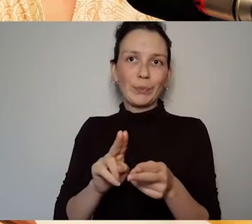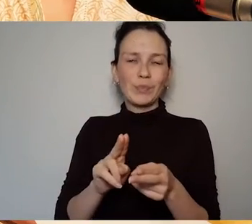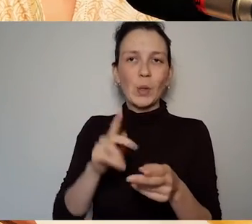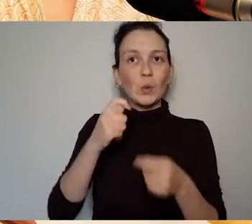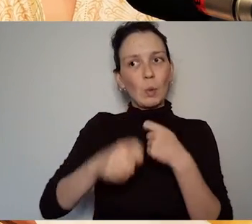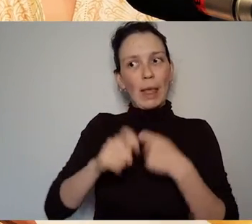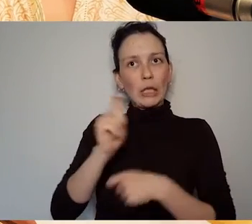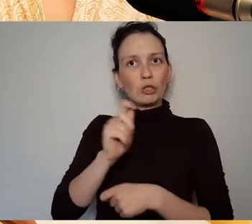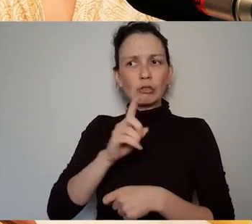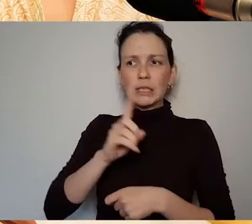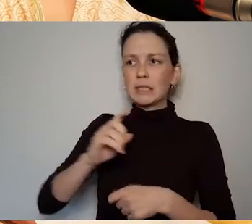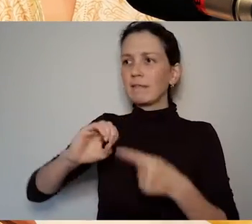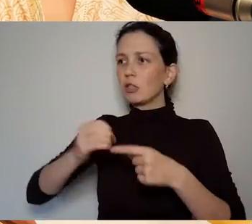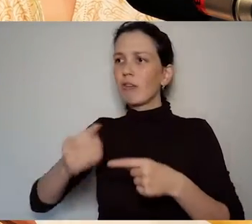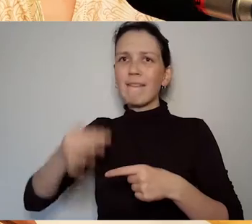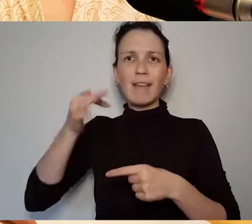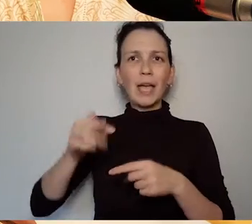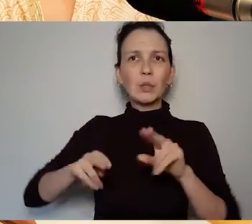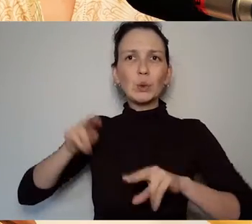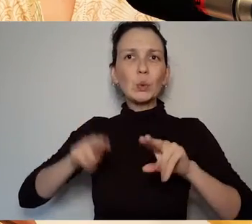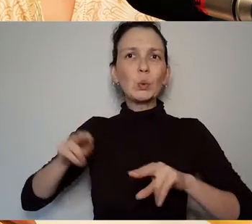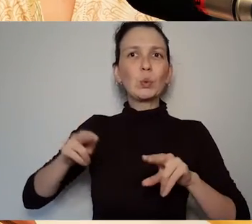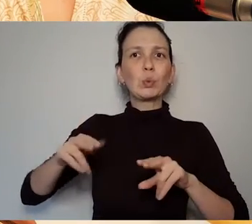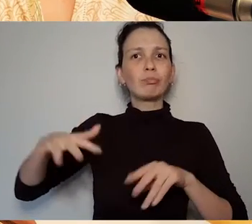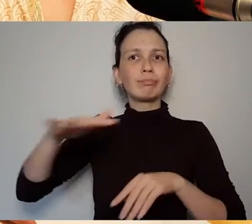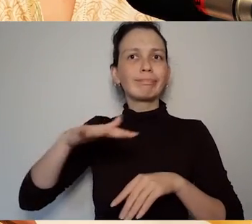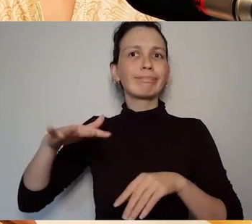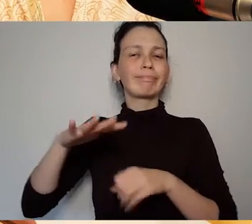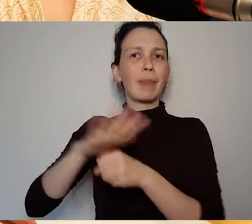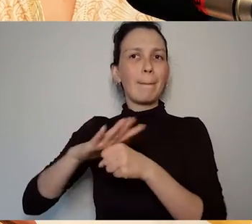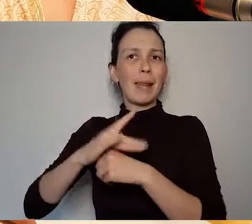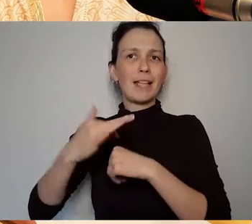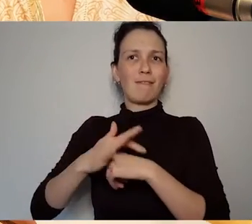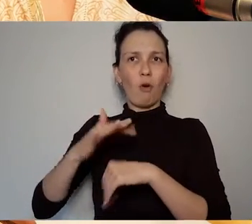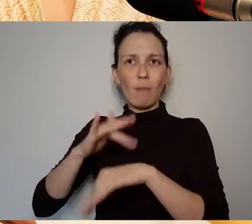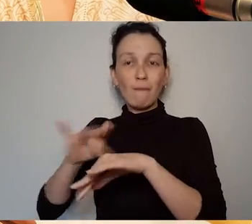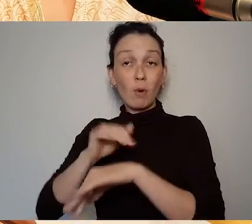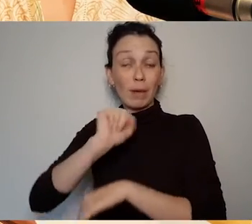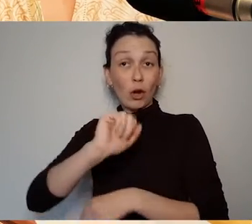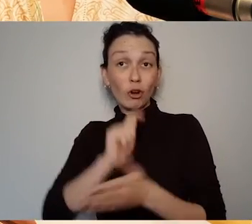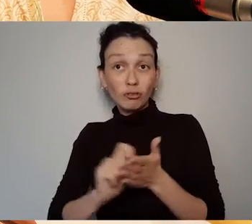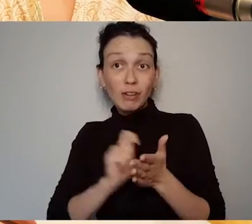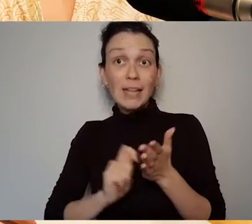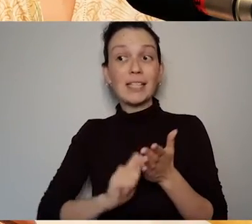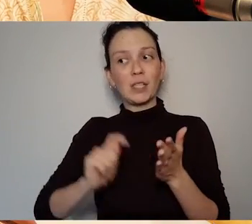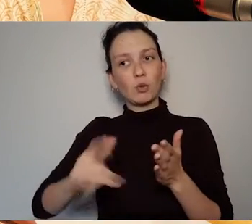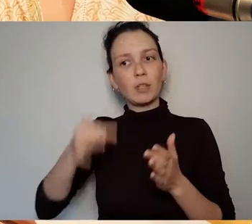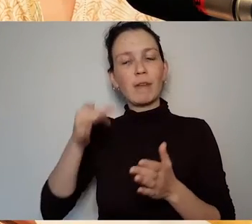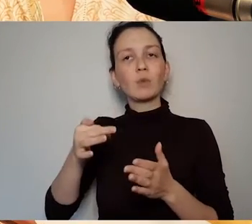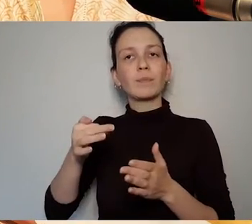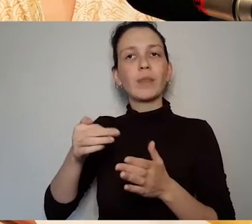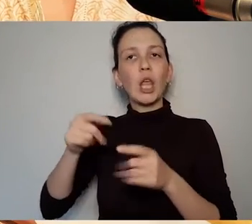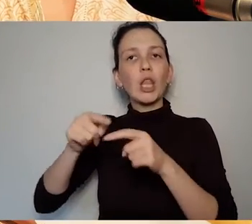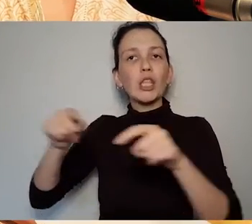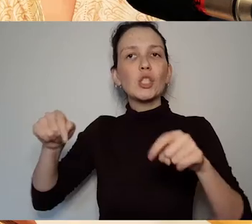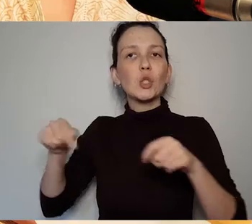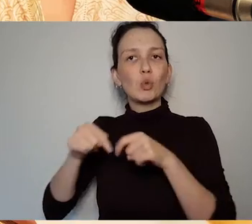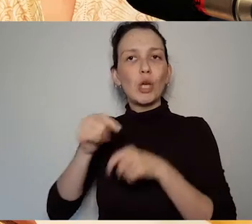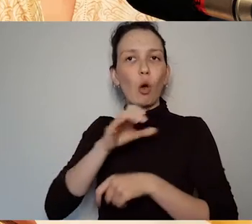She found a home for some of her plays in The Studio Theatre Club run by Madame Daisy Bannard-Cogley